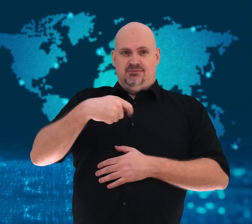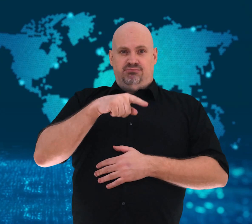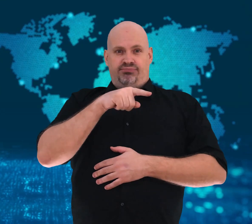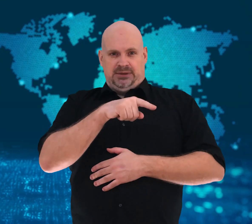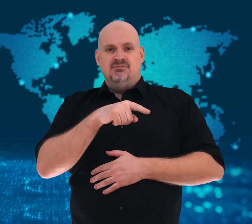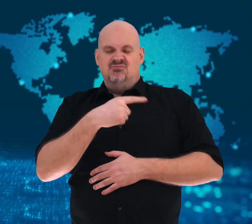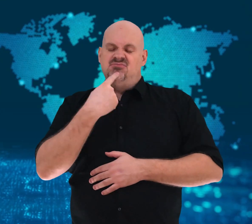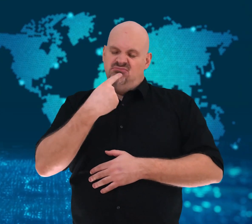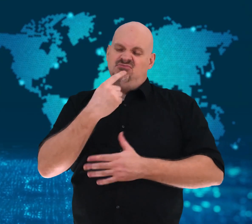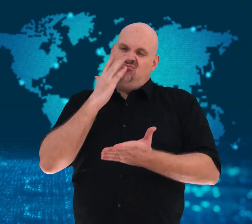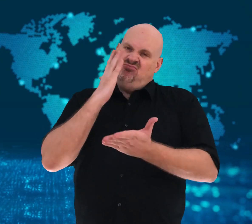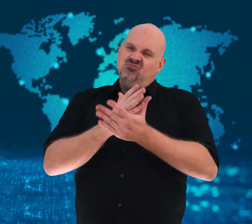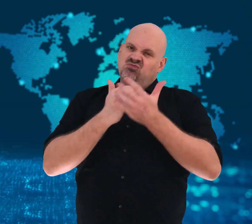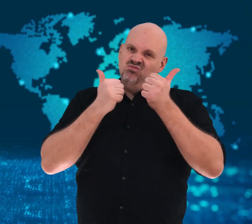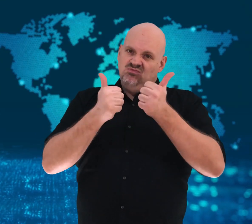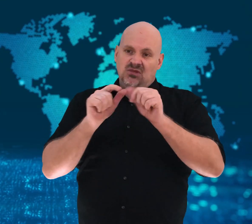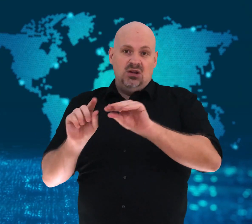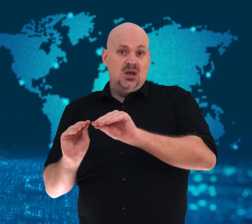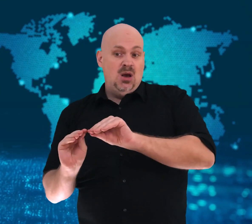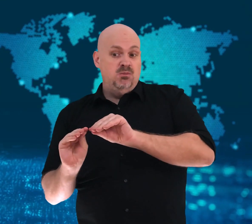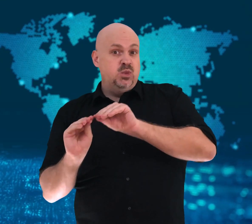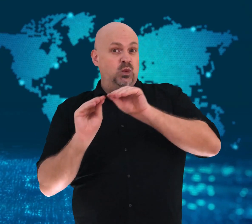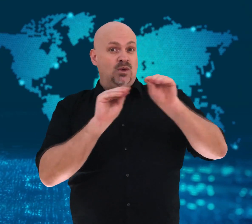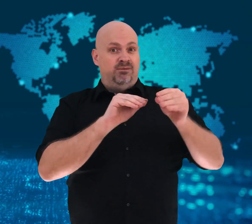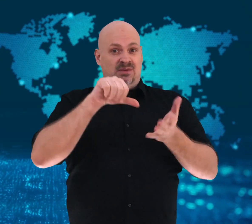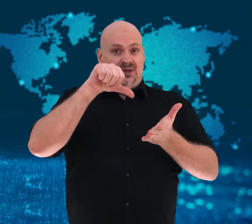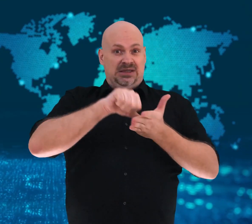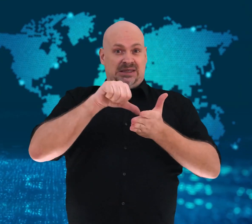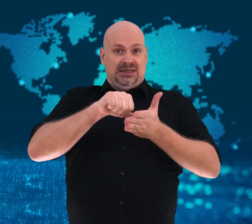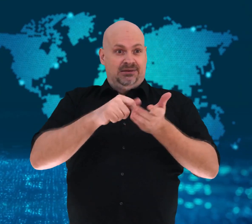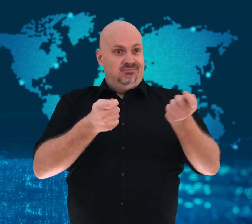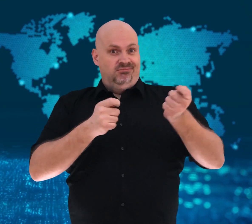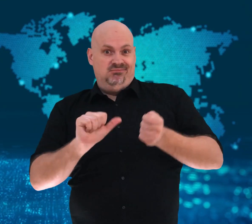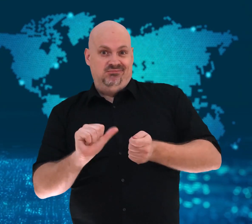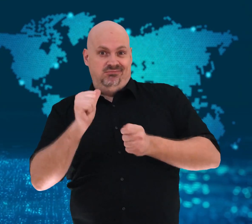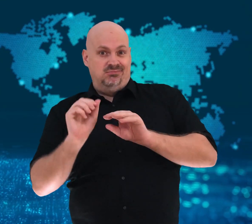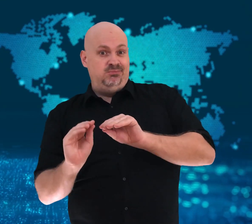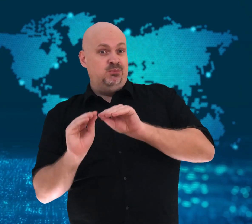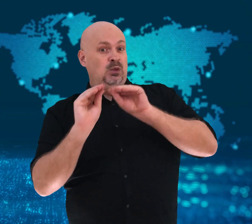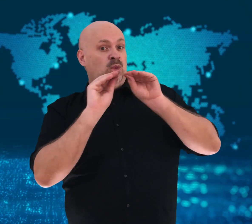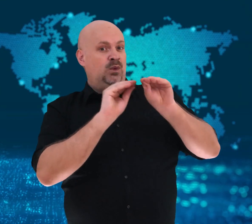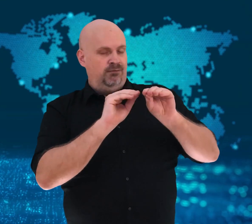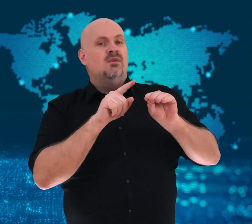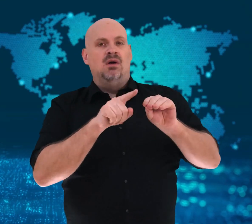lessen the burden on the city’s water,